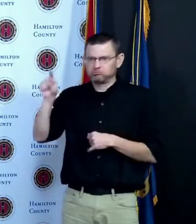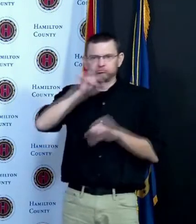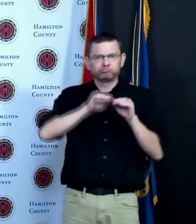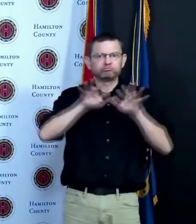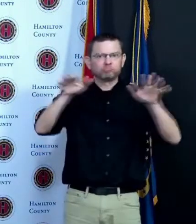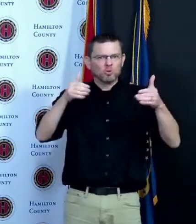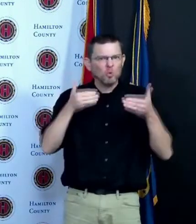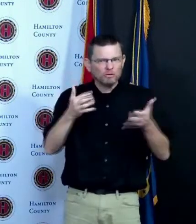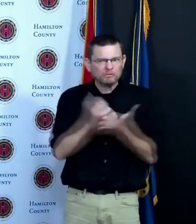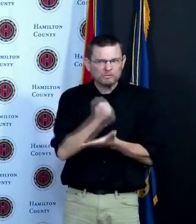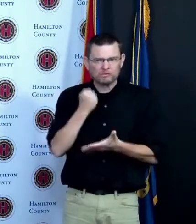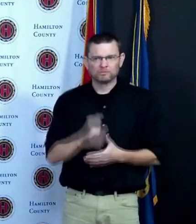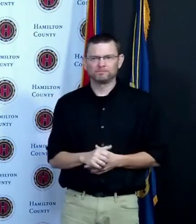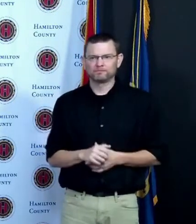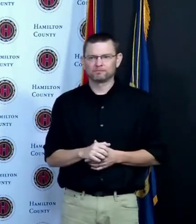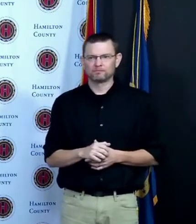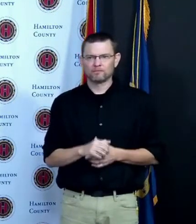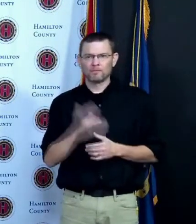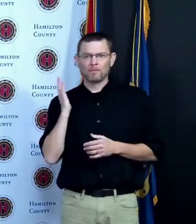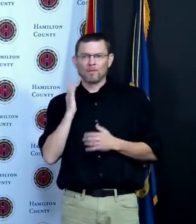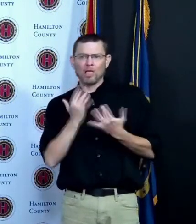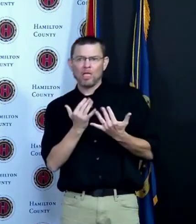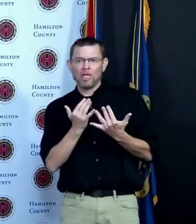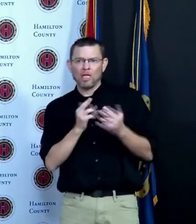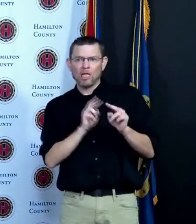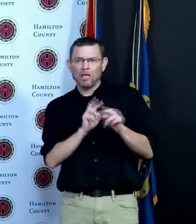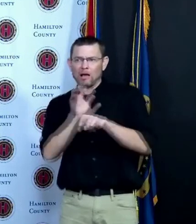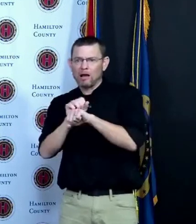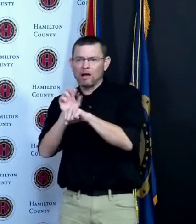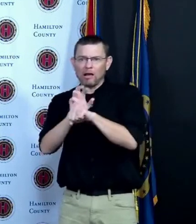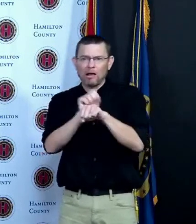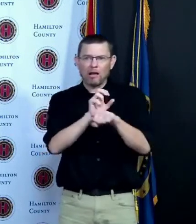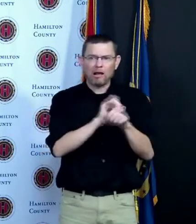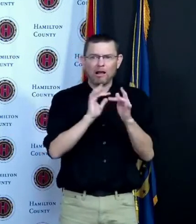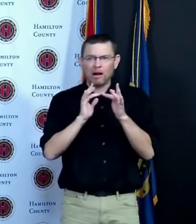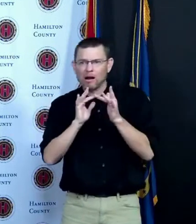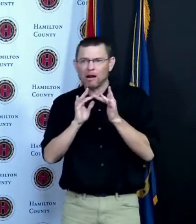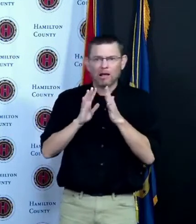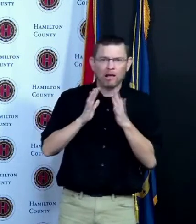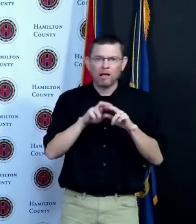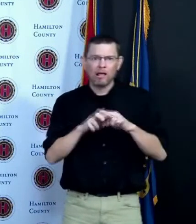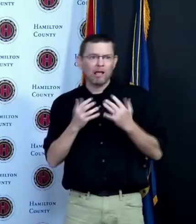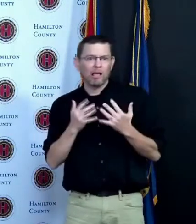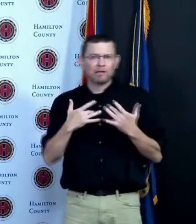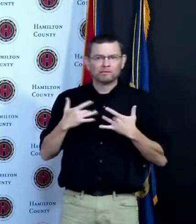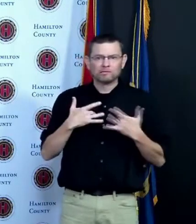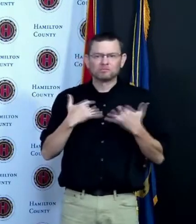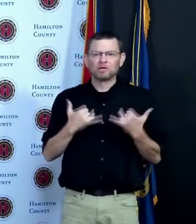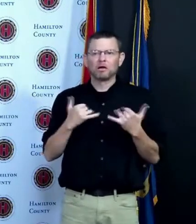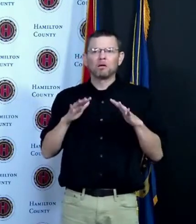the appointment or wait in long lines if you have been waiting until the vaccine was more abundant